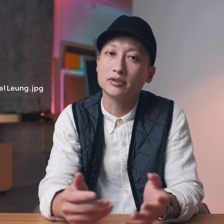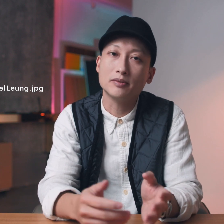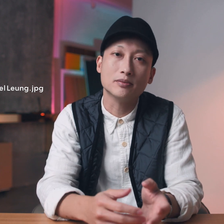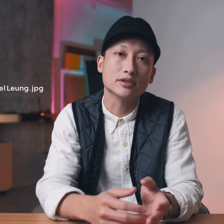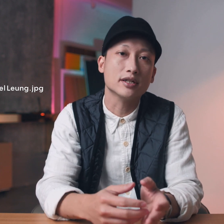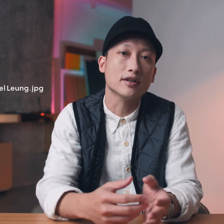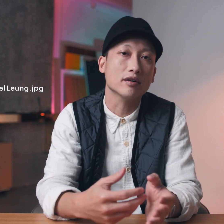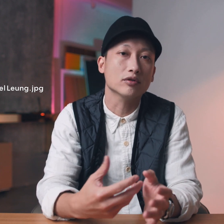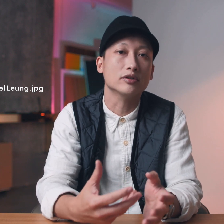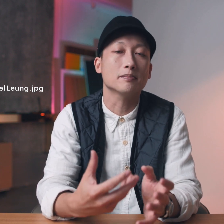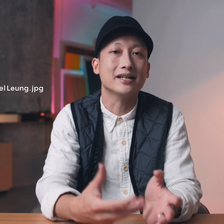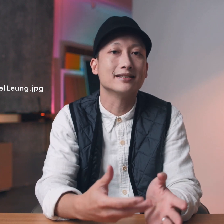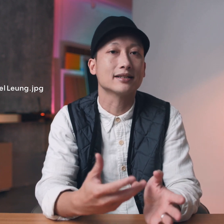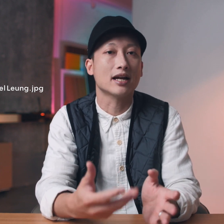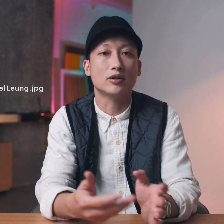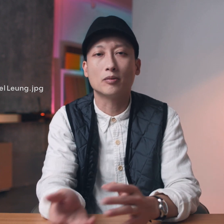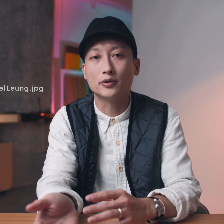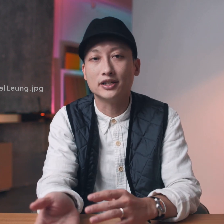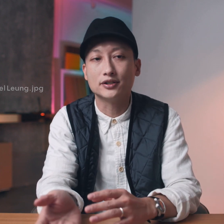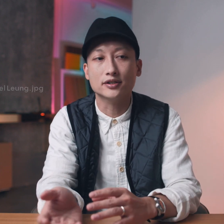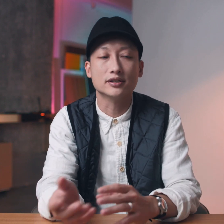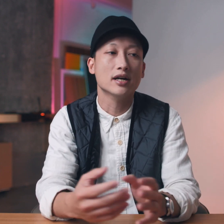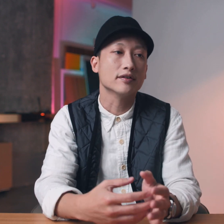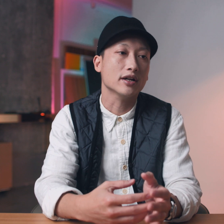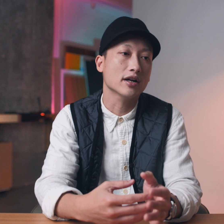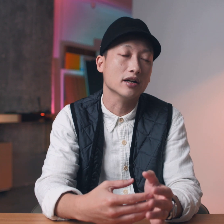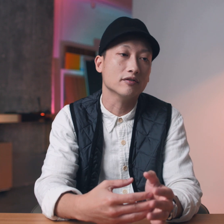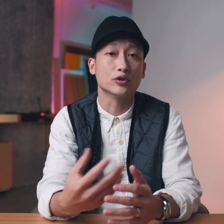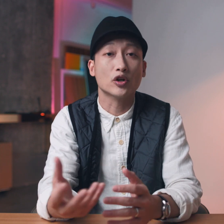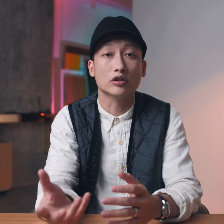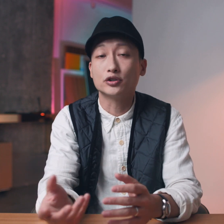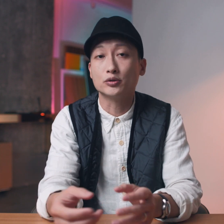of times that people say they have learned the basic camera operations they have good knowledge